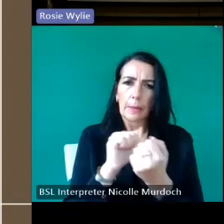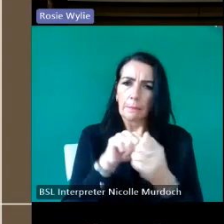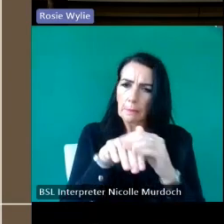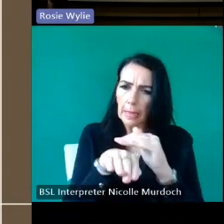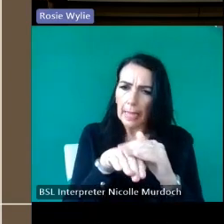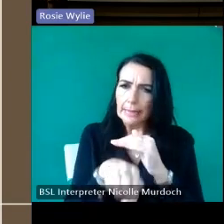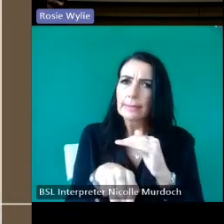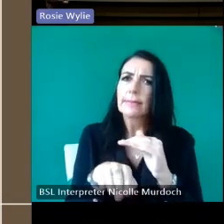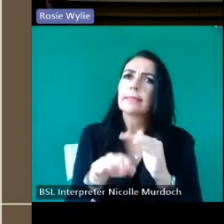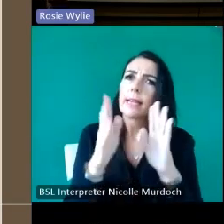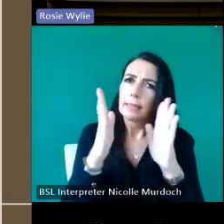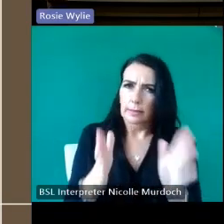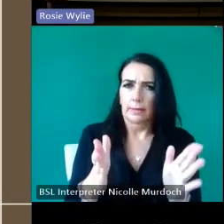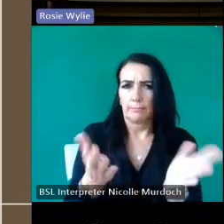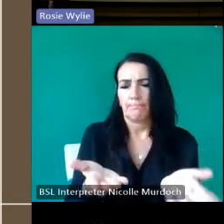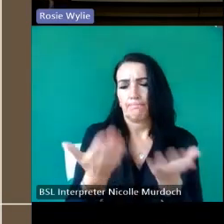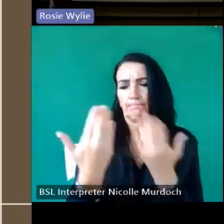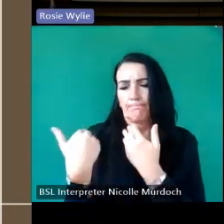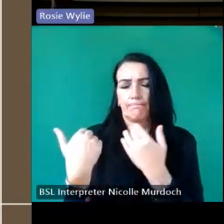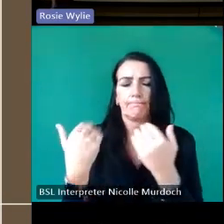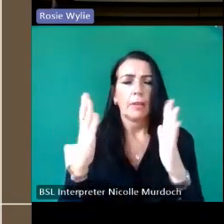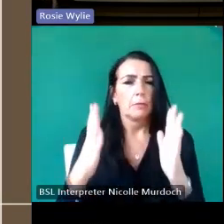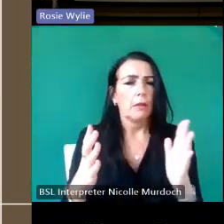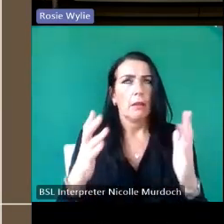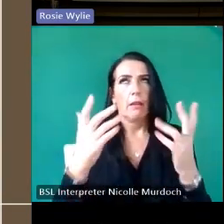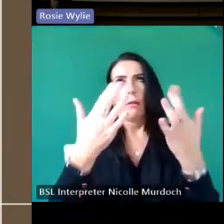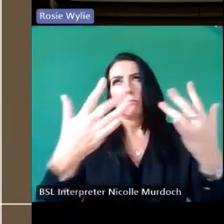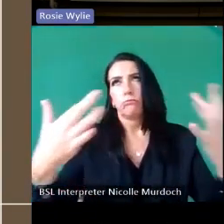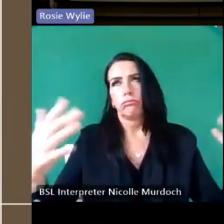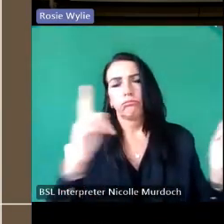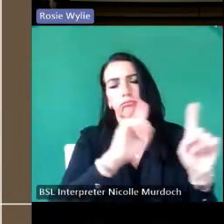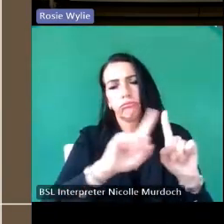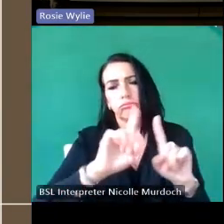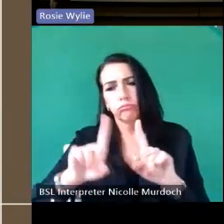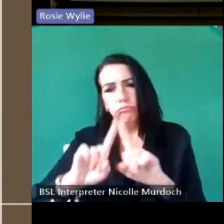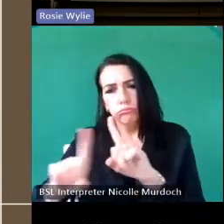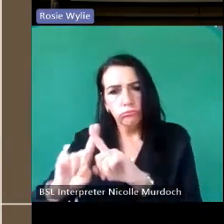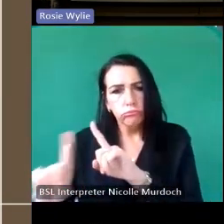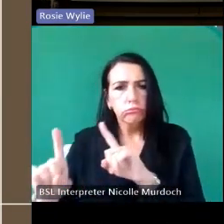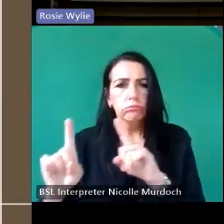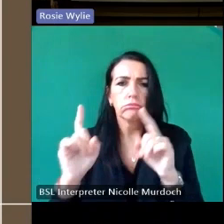there a myriad of things and Le going to talk more about that in a moment but uh it's so important